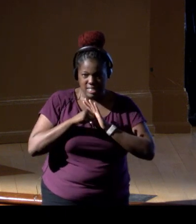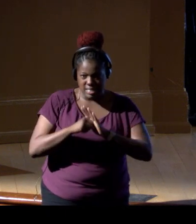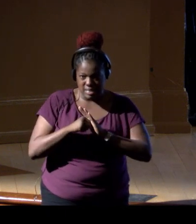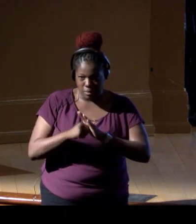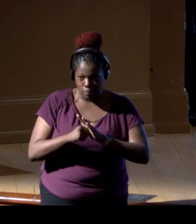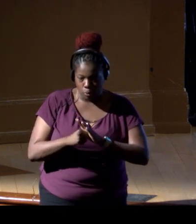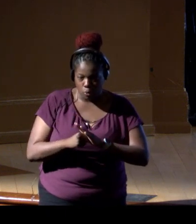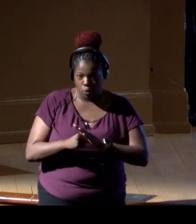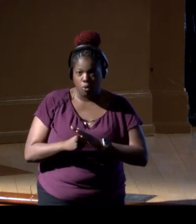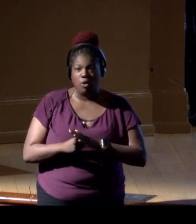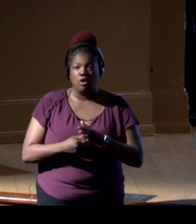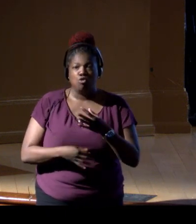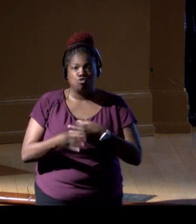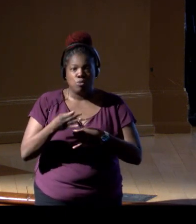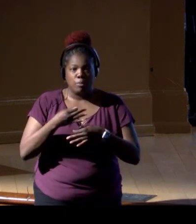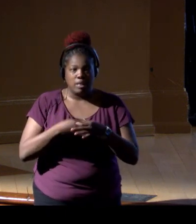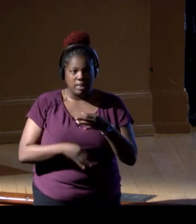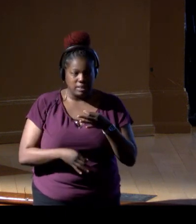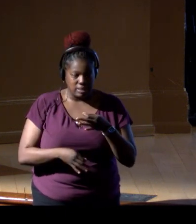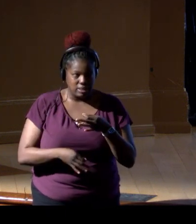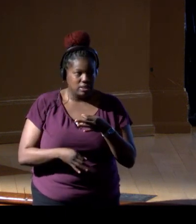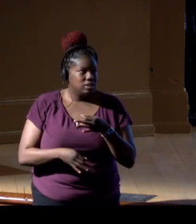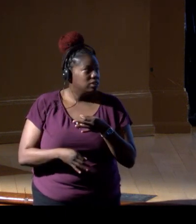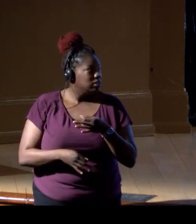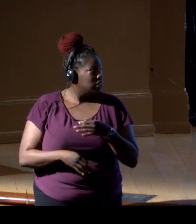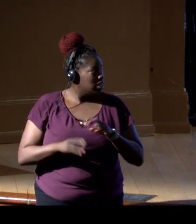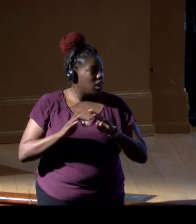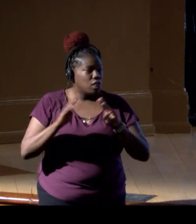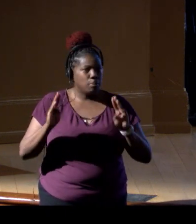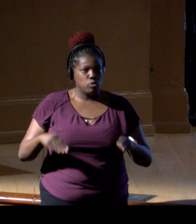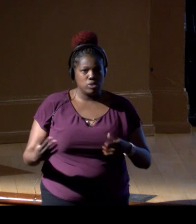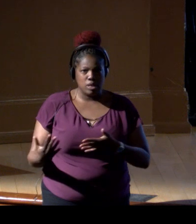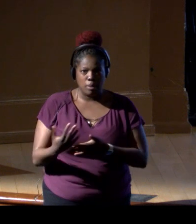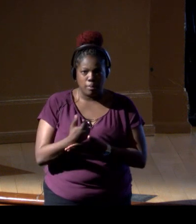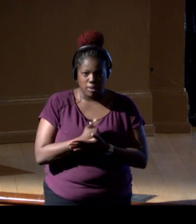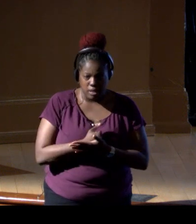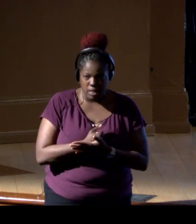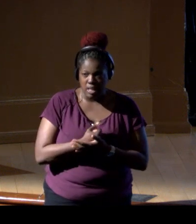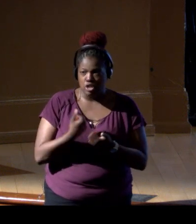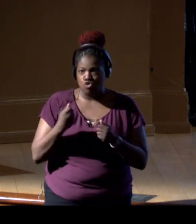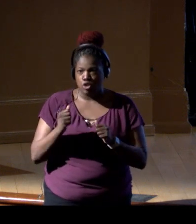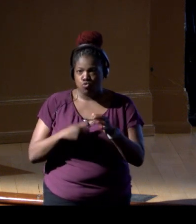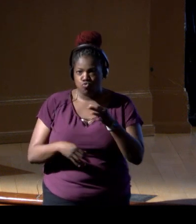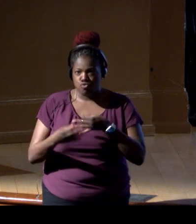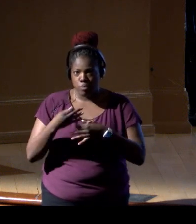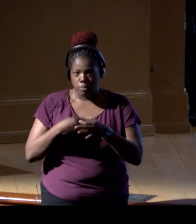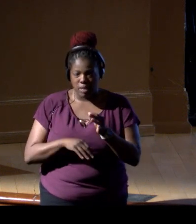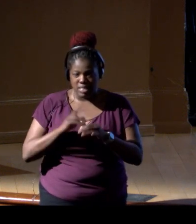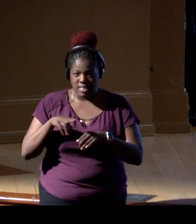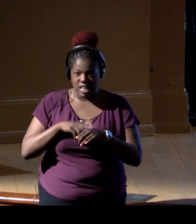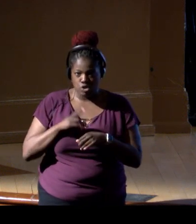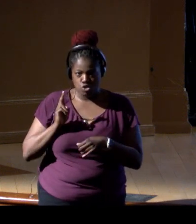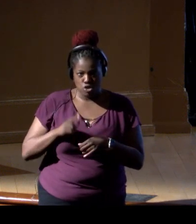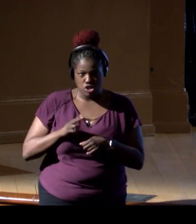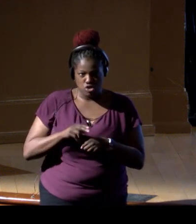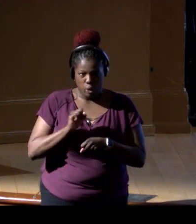and replacing the museum collections, and replacing natural history work, right?